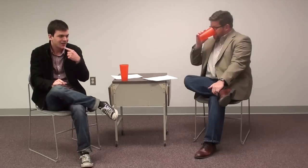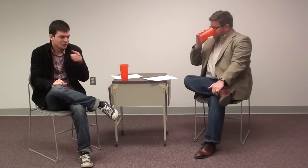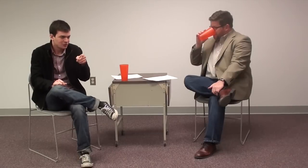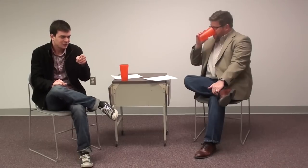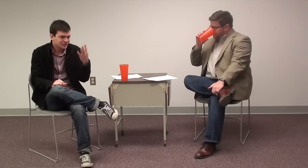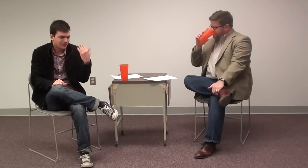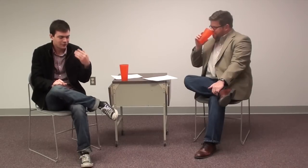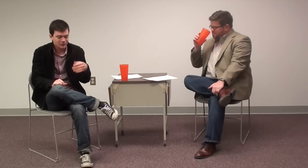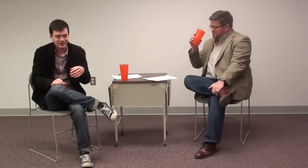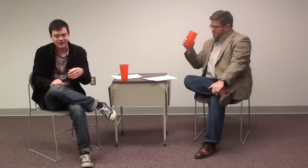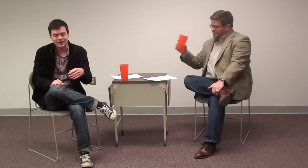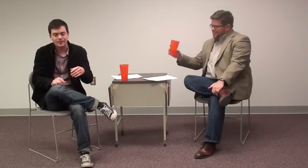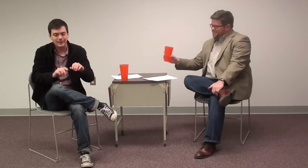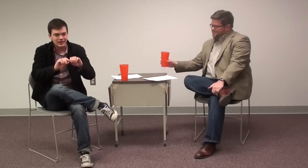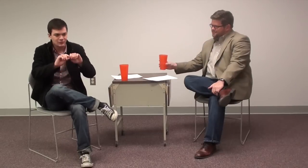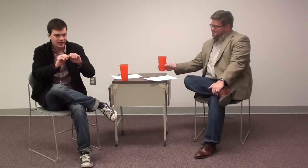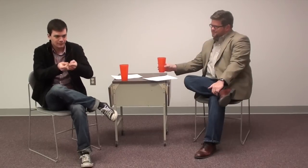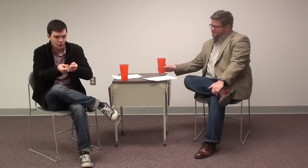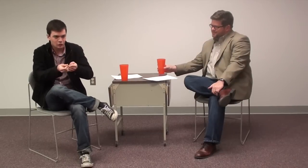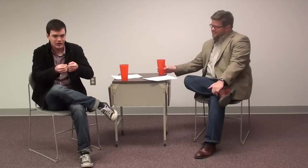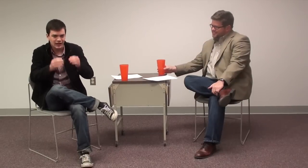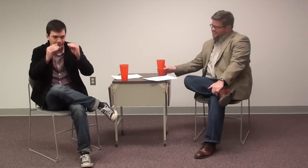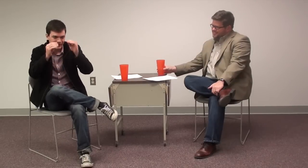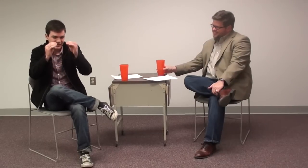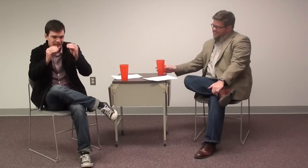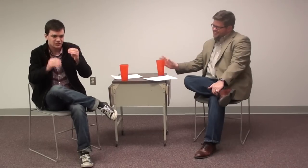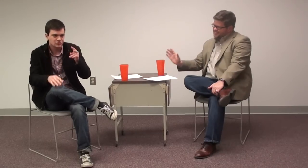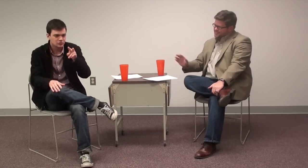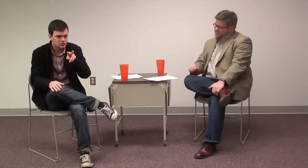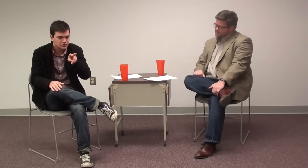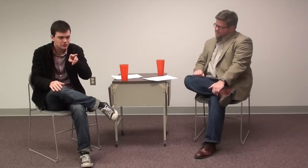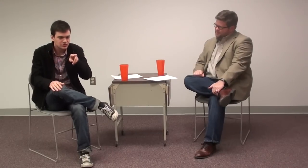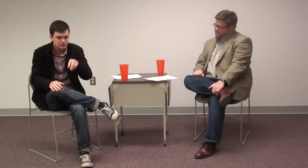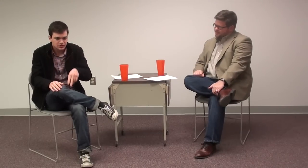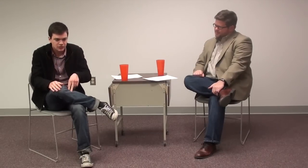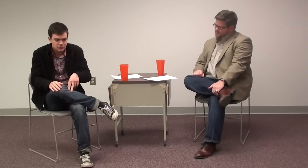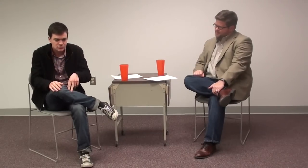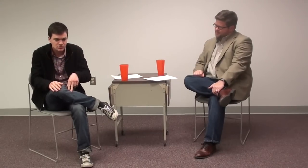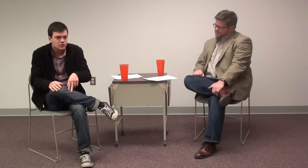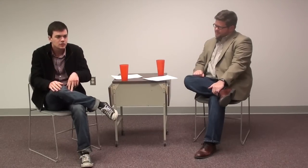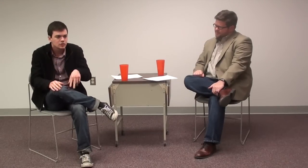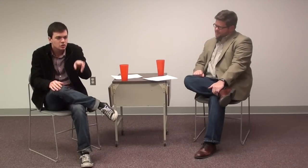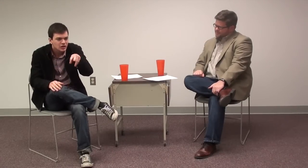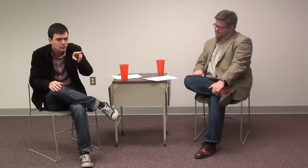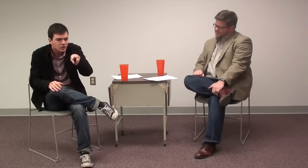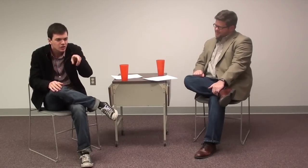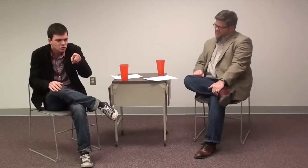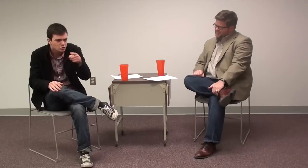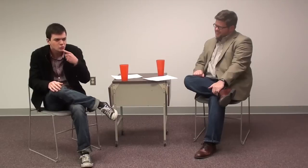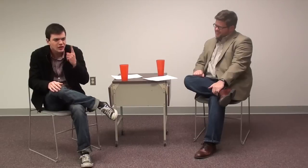My teacher had noticed something amiss about me and asked if I was deaf.